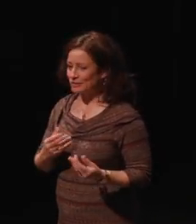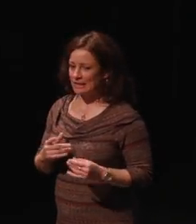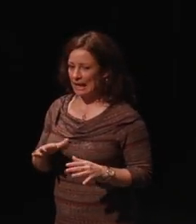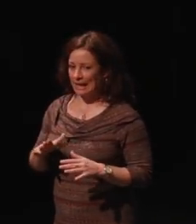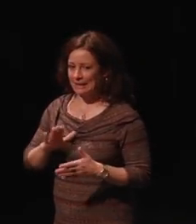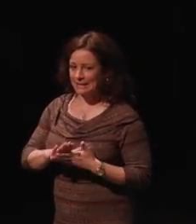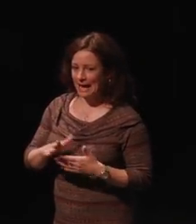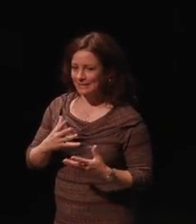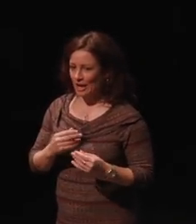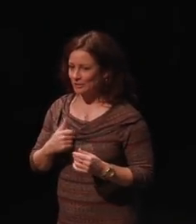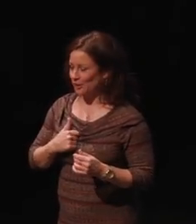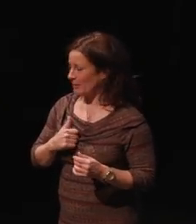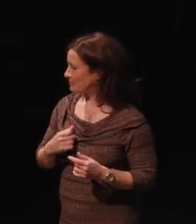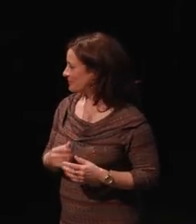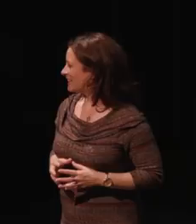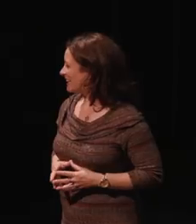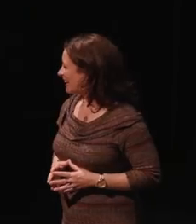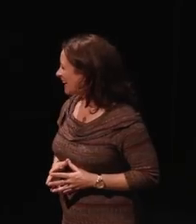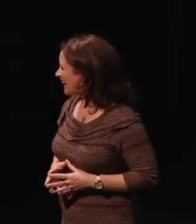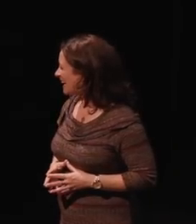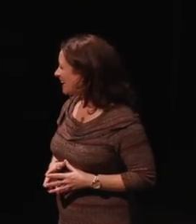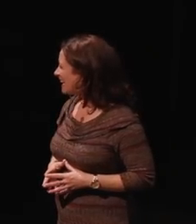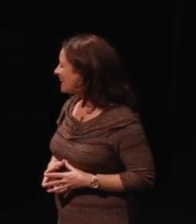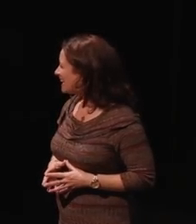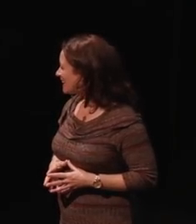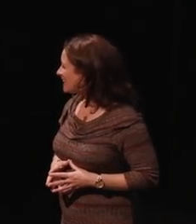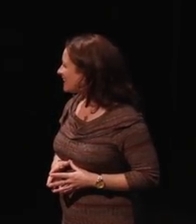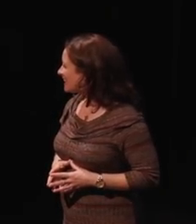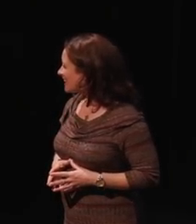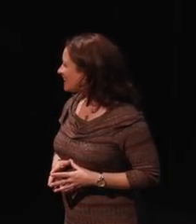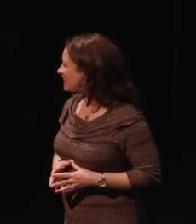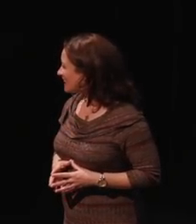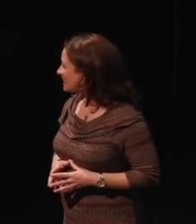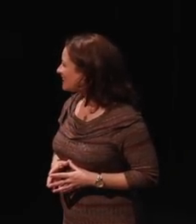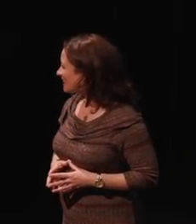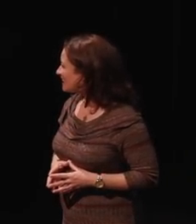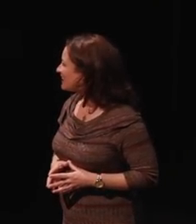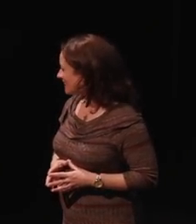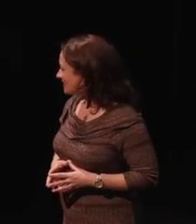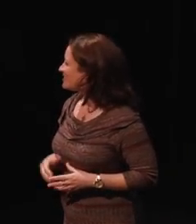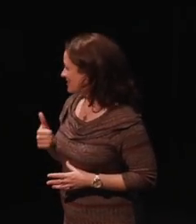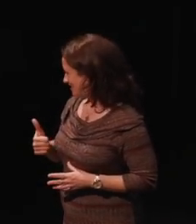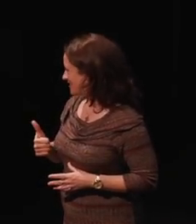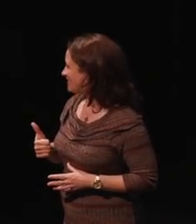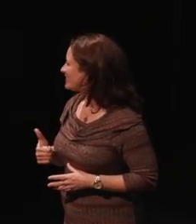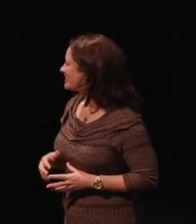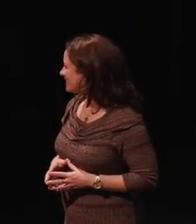My signing is not as perfect as it should be. Anyway, but I'm going to use the interpreter going forward.